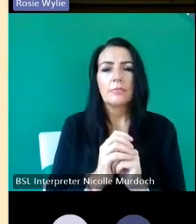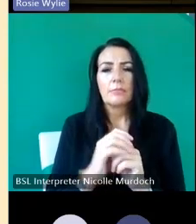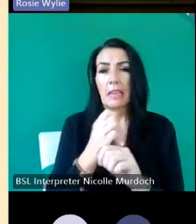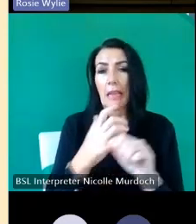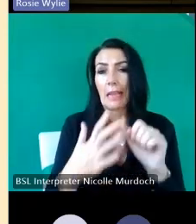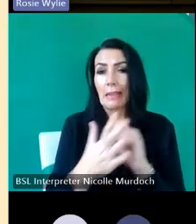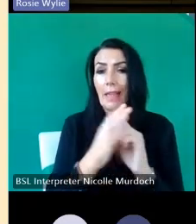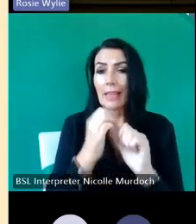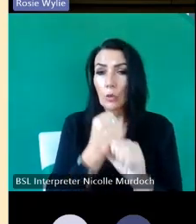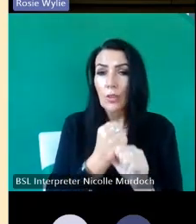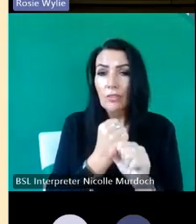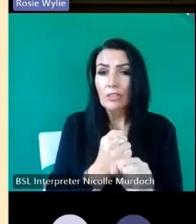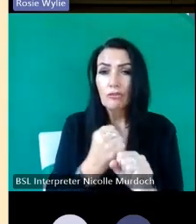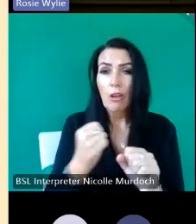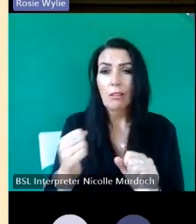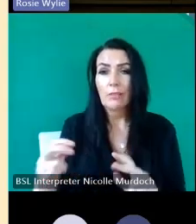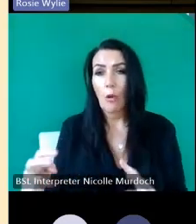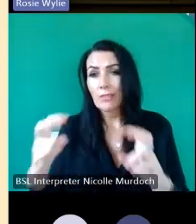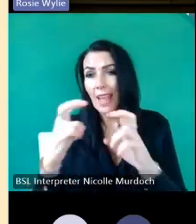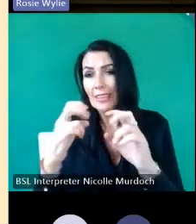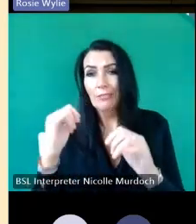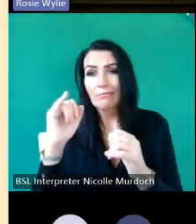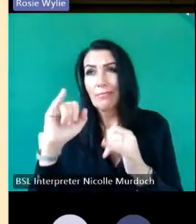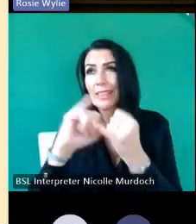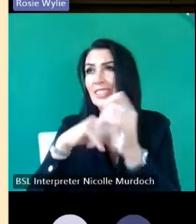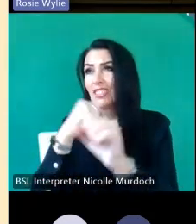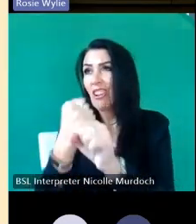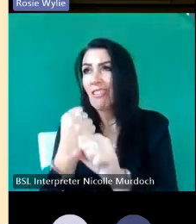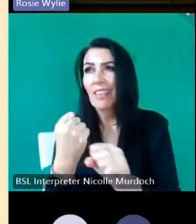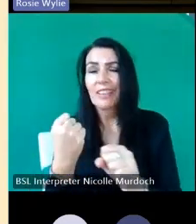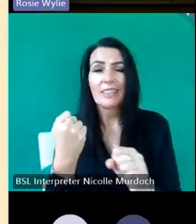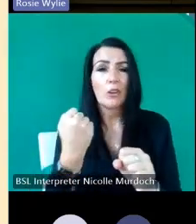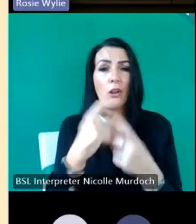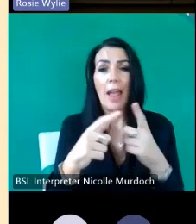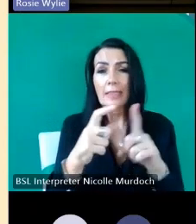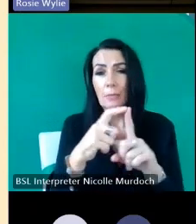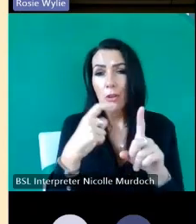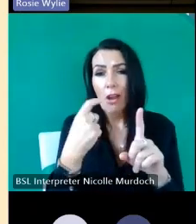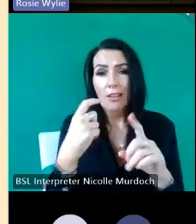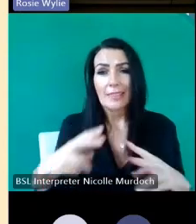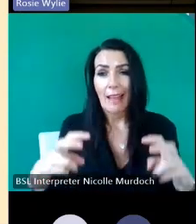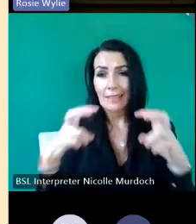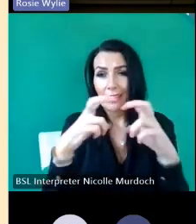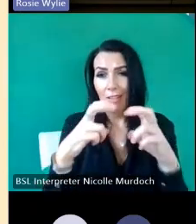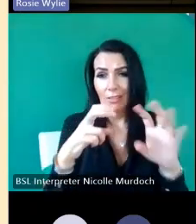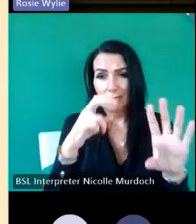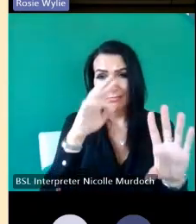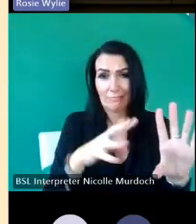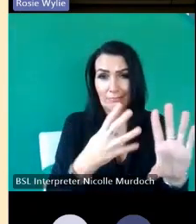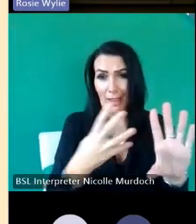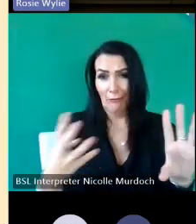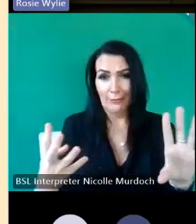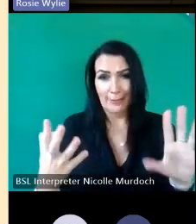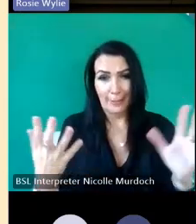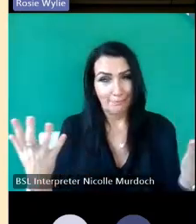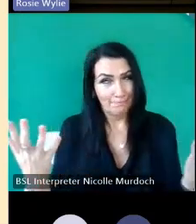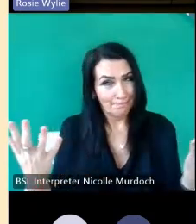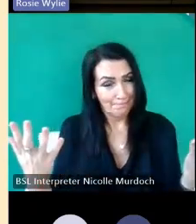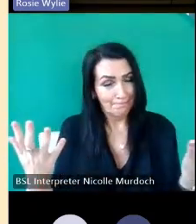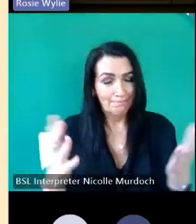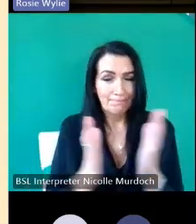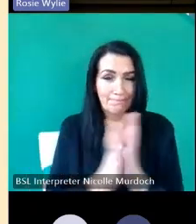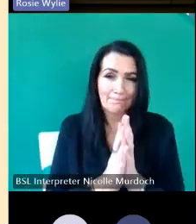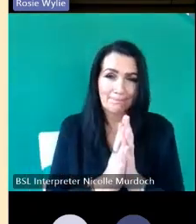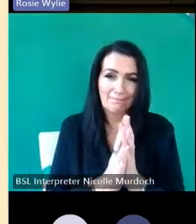or a castle like Sterling or Edinburgh without scaffolding probably about 20 work it out for